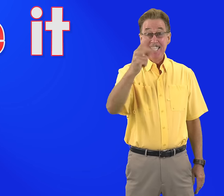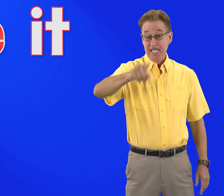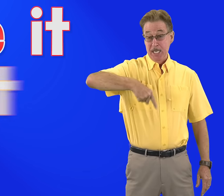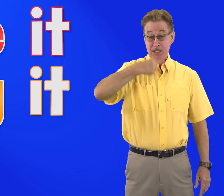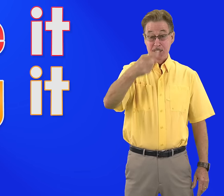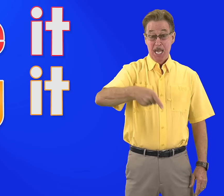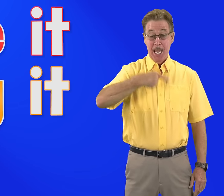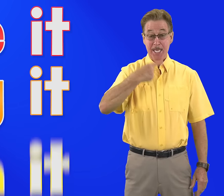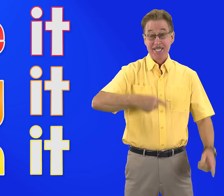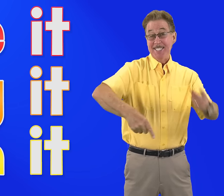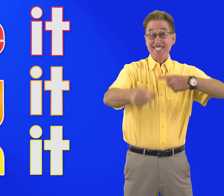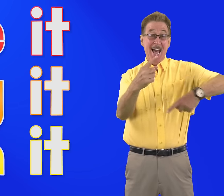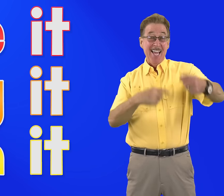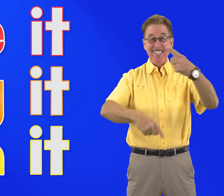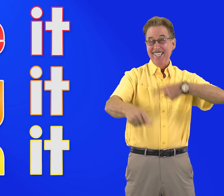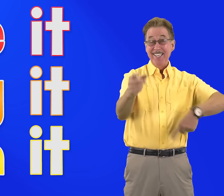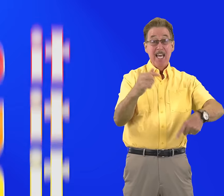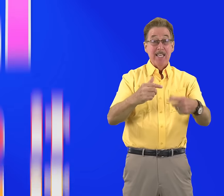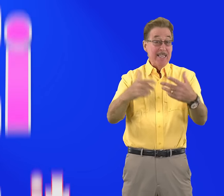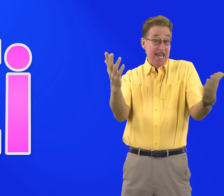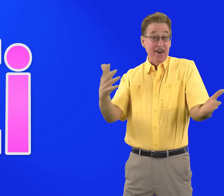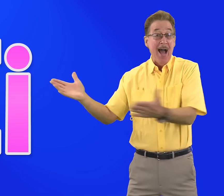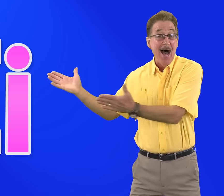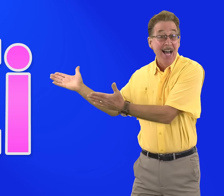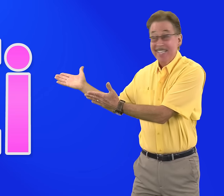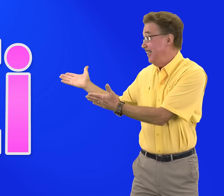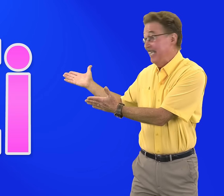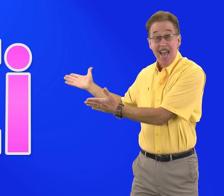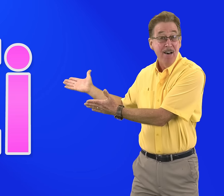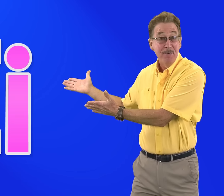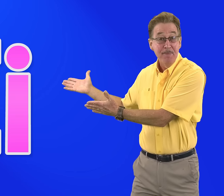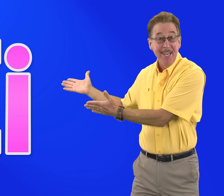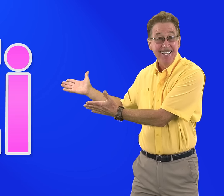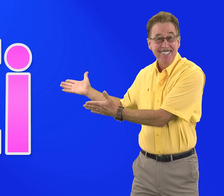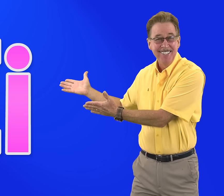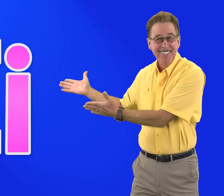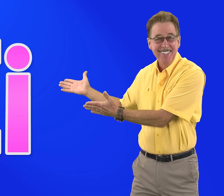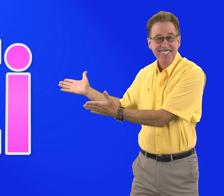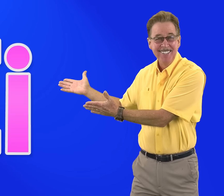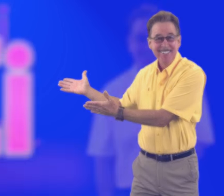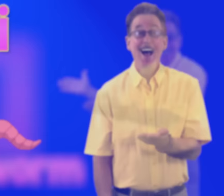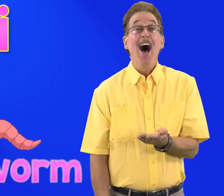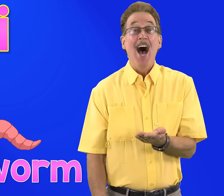See it, Say it, Sign it Letter I i in the alphabet